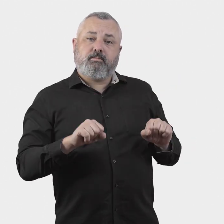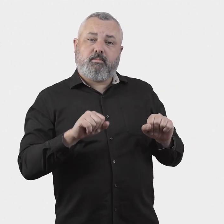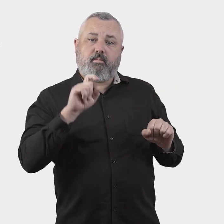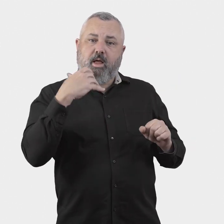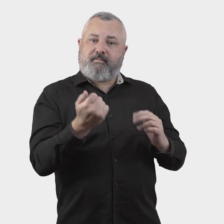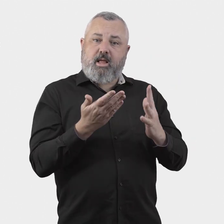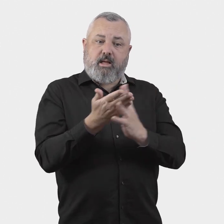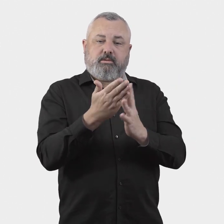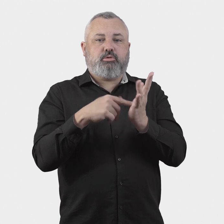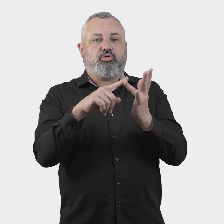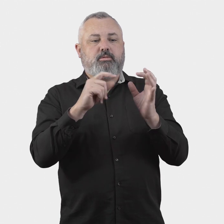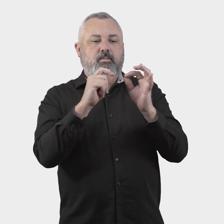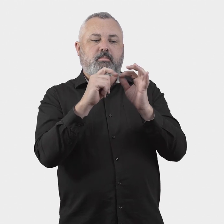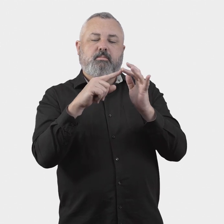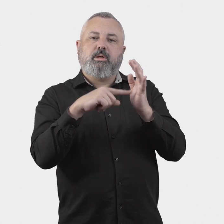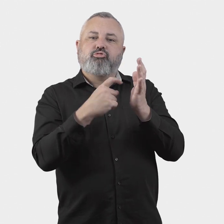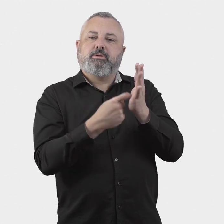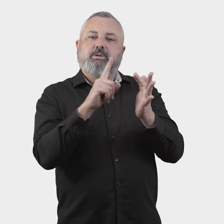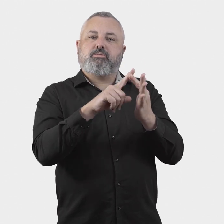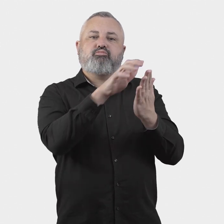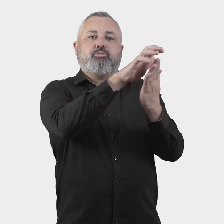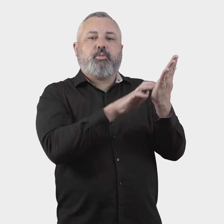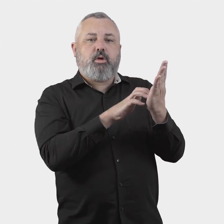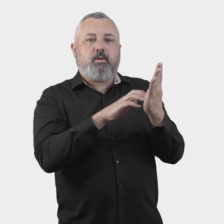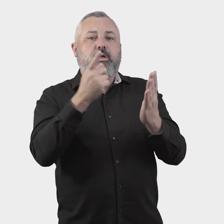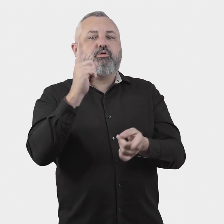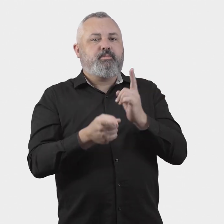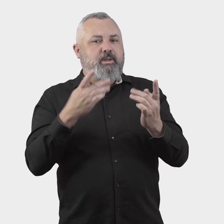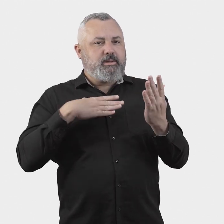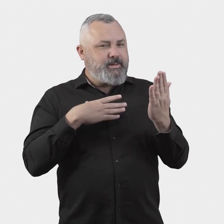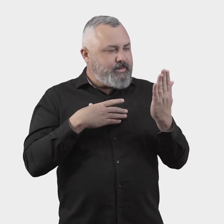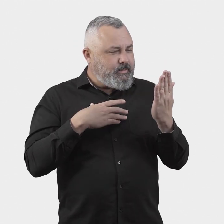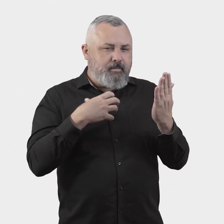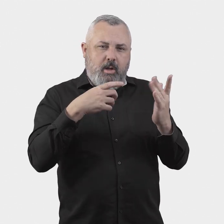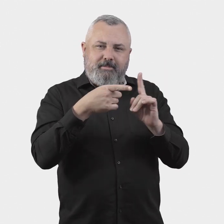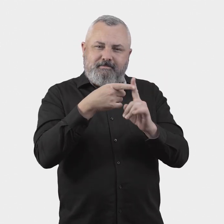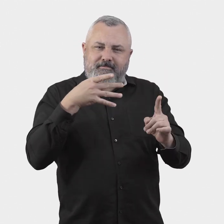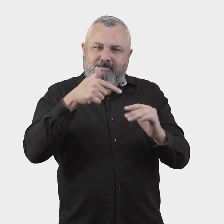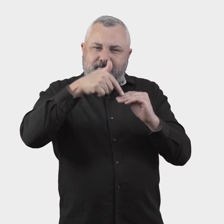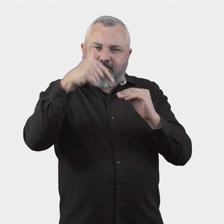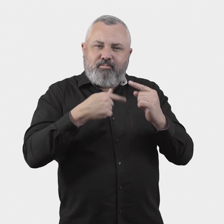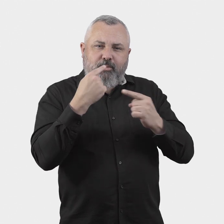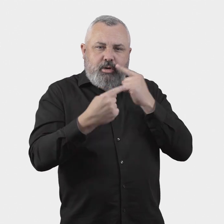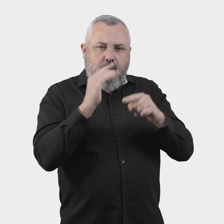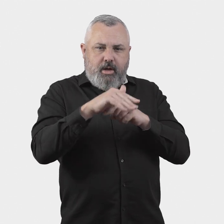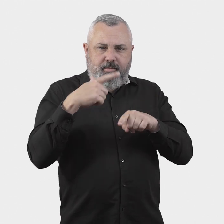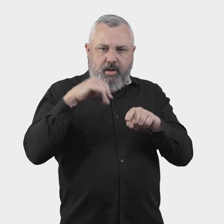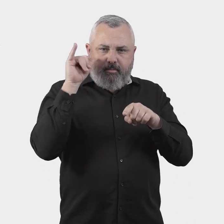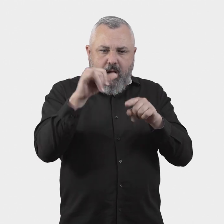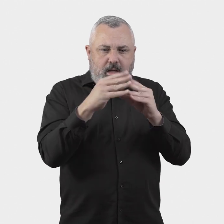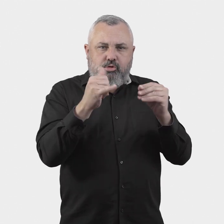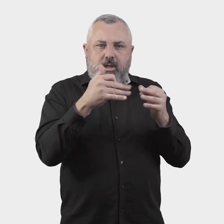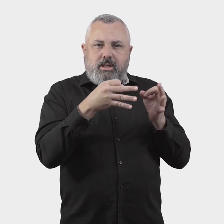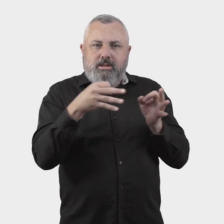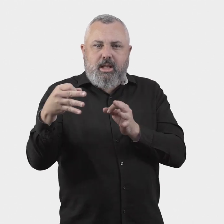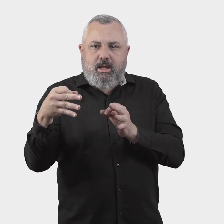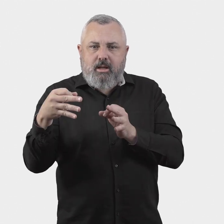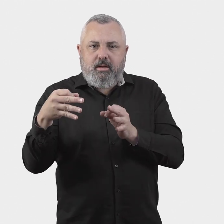flight delays and cancellations than is reported to BITRE.